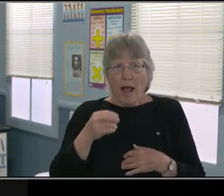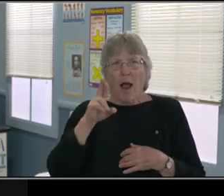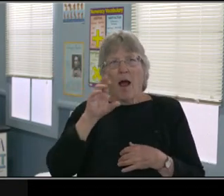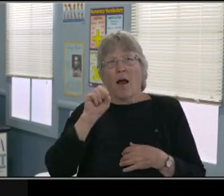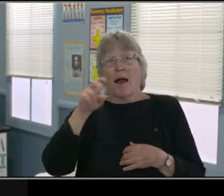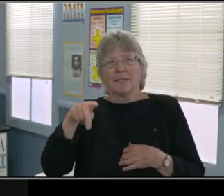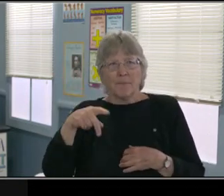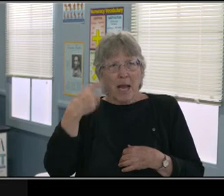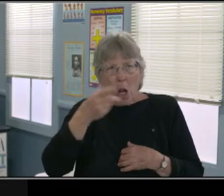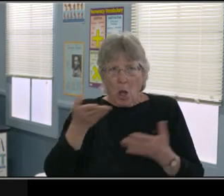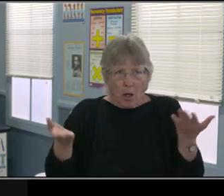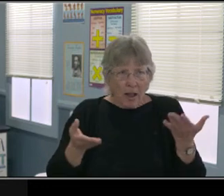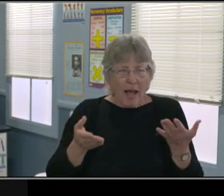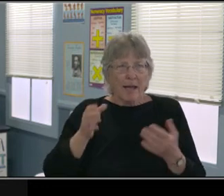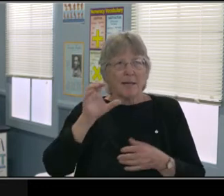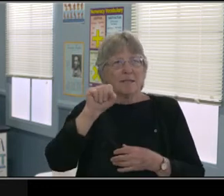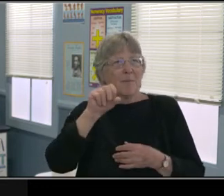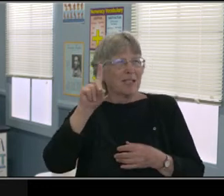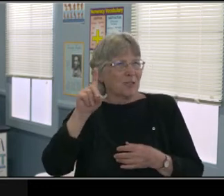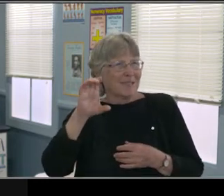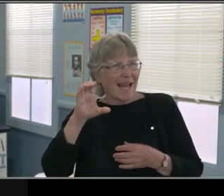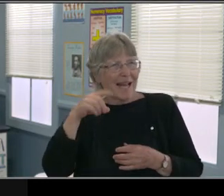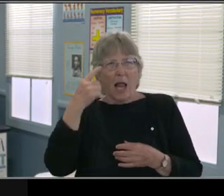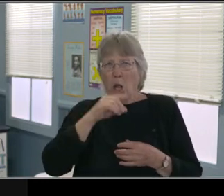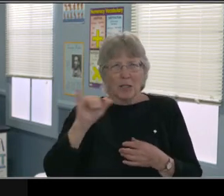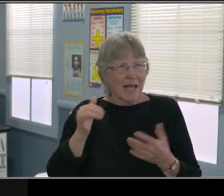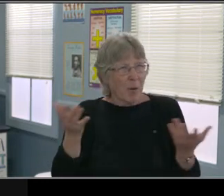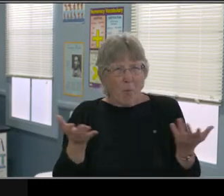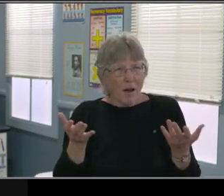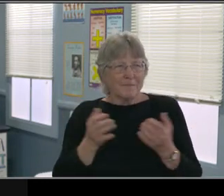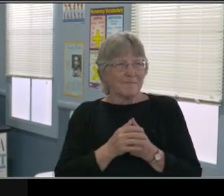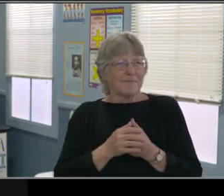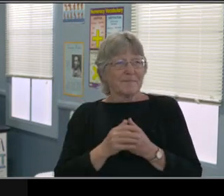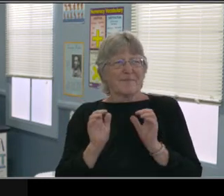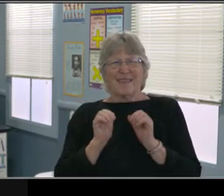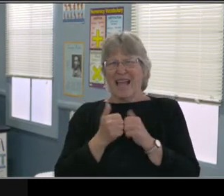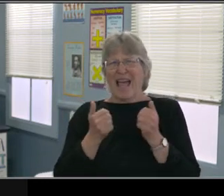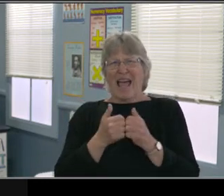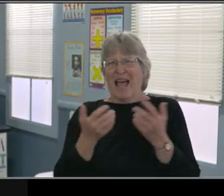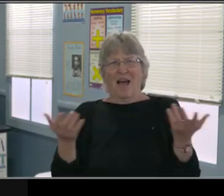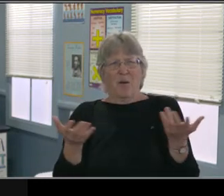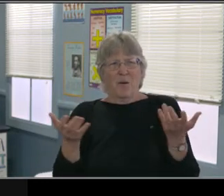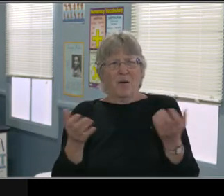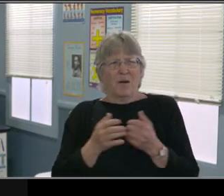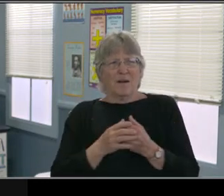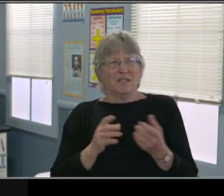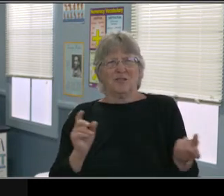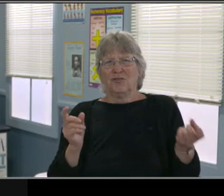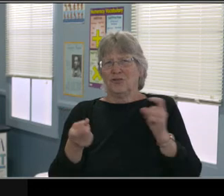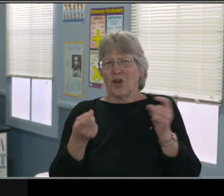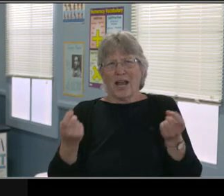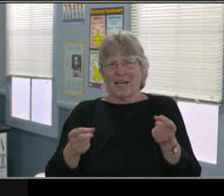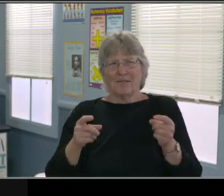And let's work on something else that the families need in the home to get to be mobile and to move around.